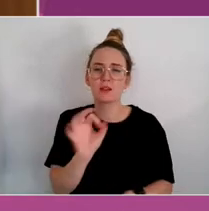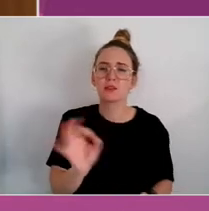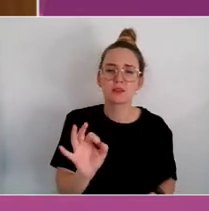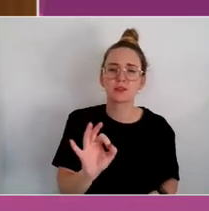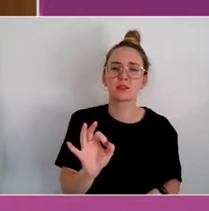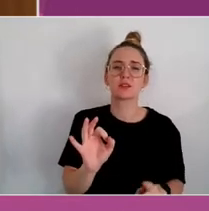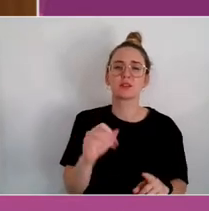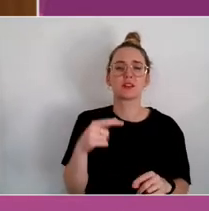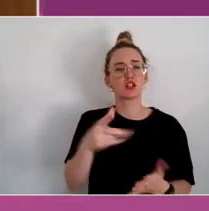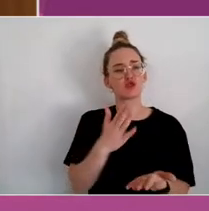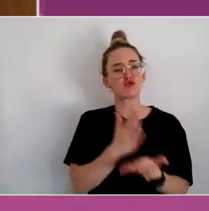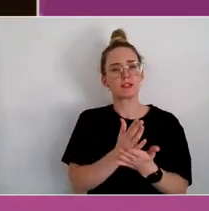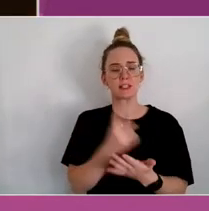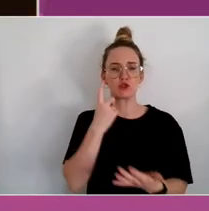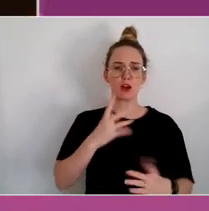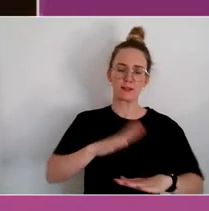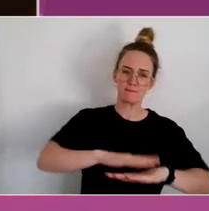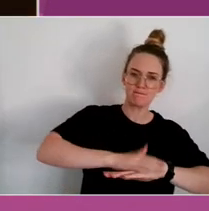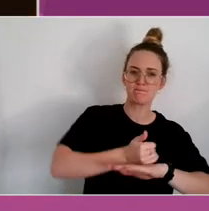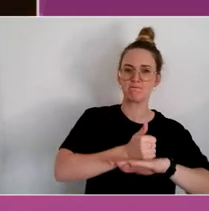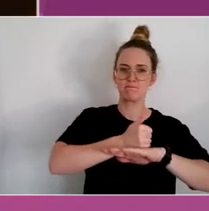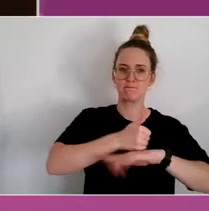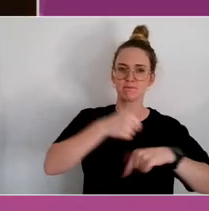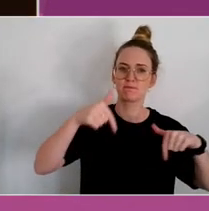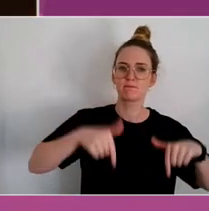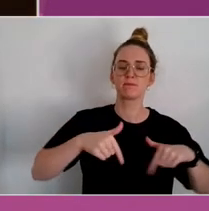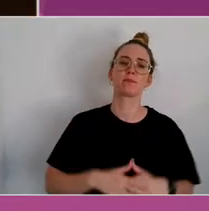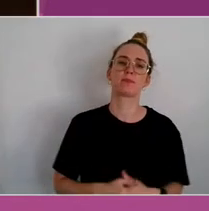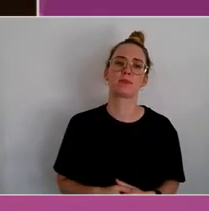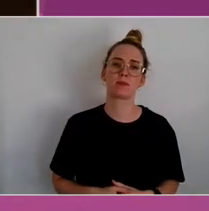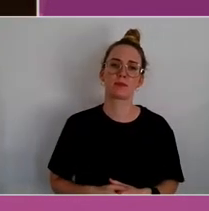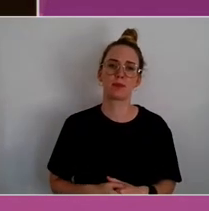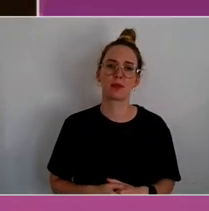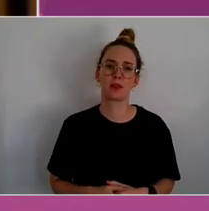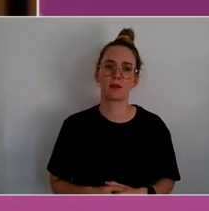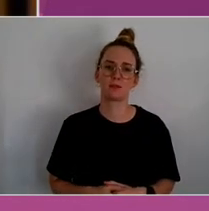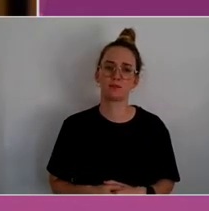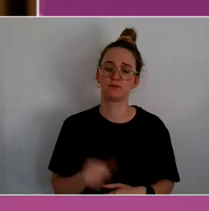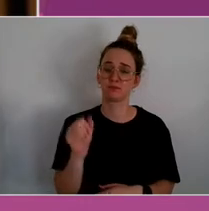Very keen to get a sense from you, then, what would you say would be